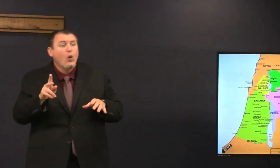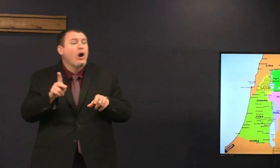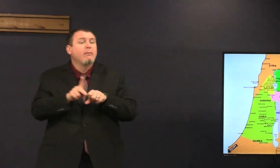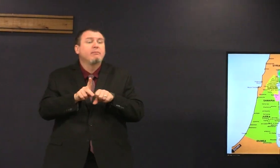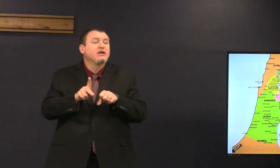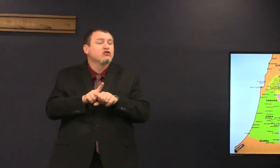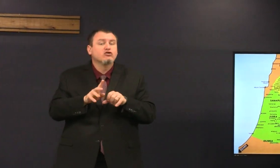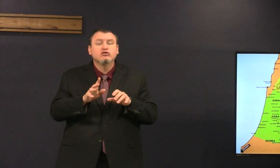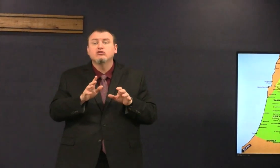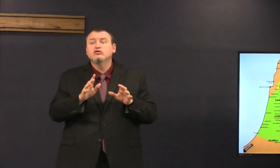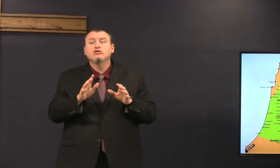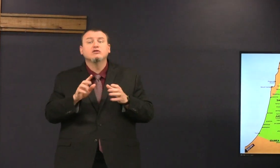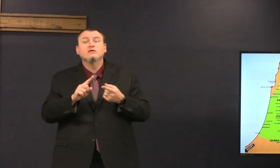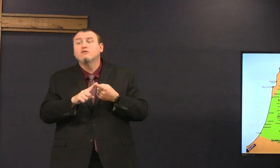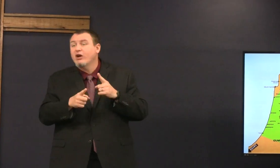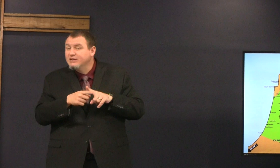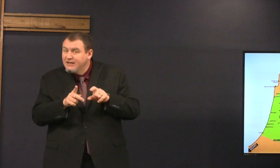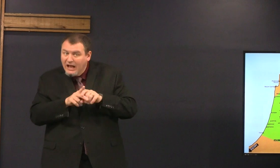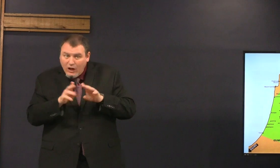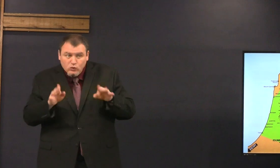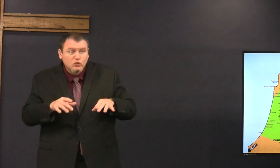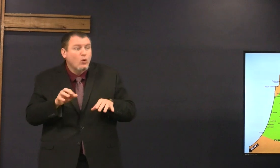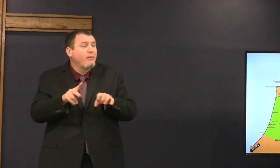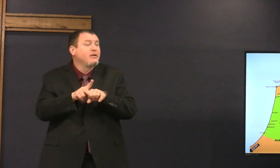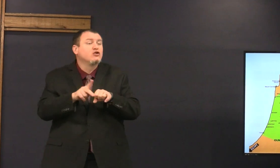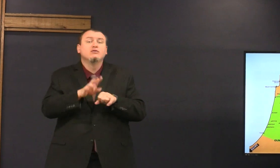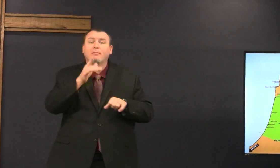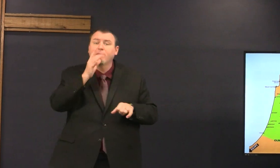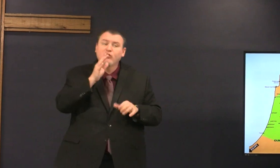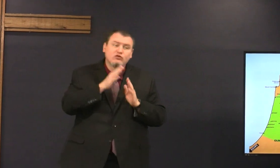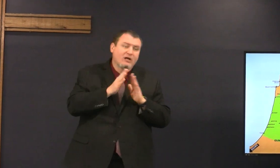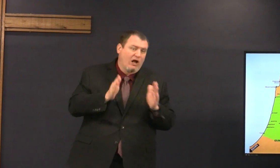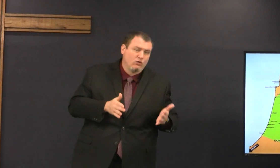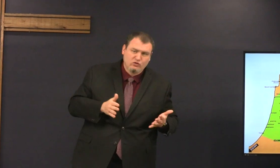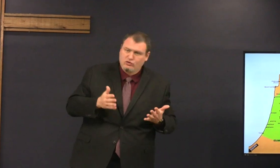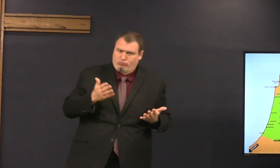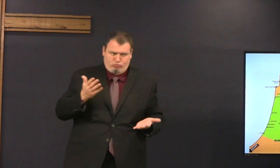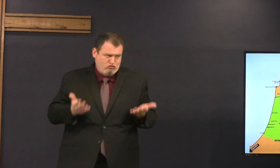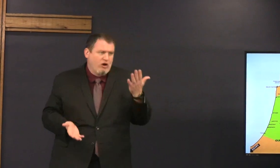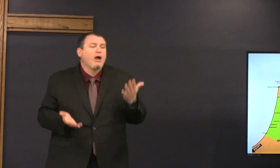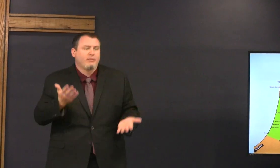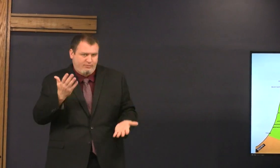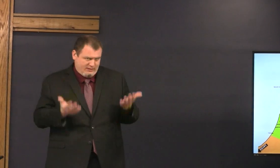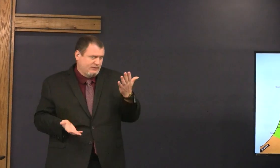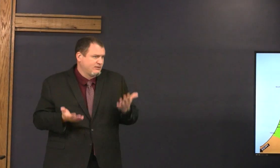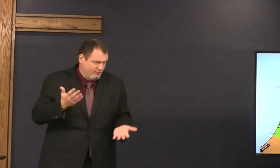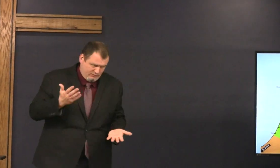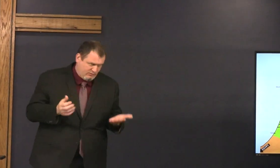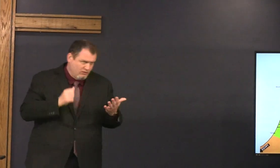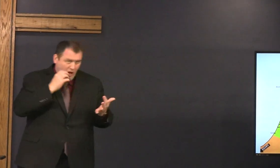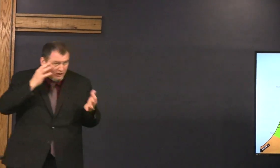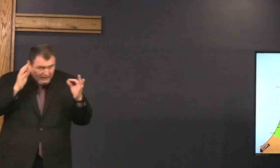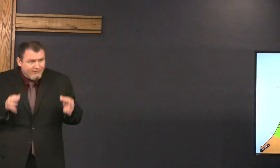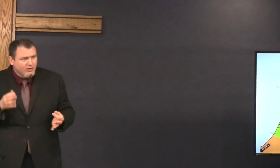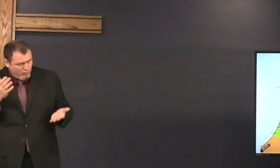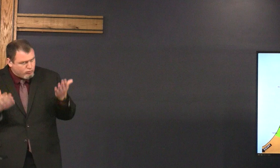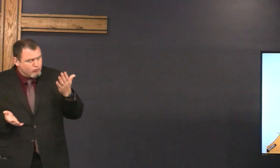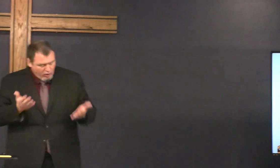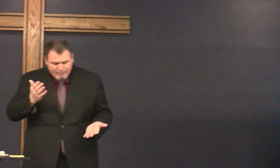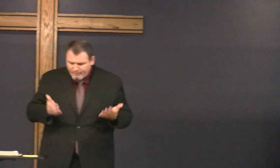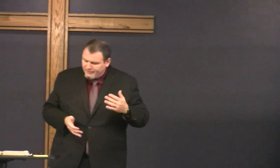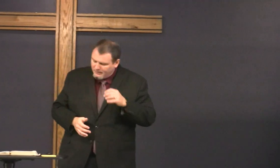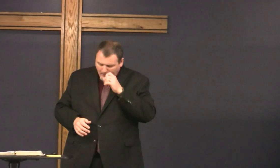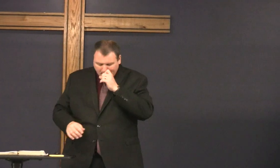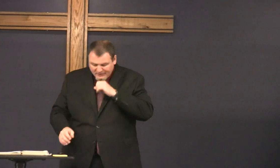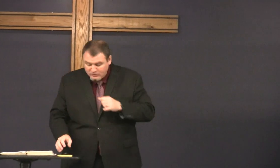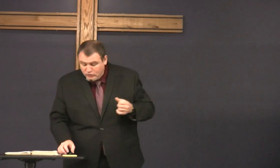Peter's house or Peter's friend's house Peter's mother's house maybe we don't know for sure